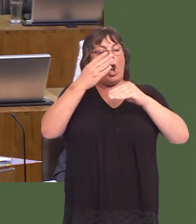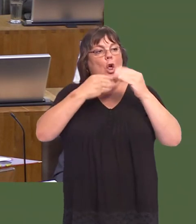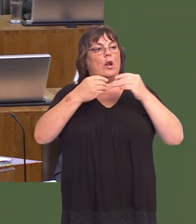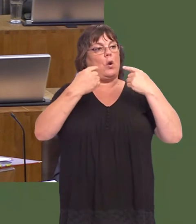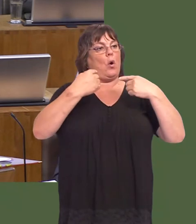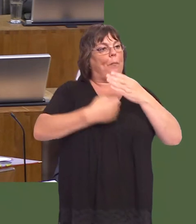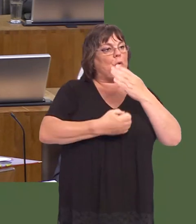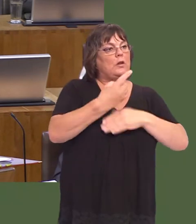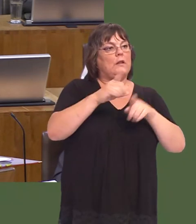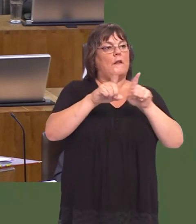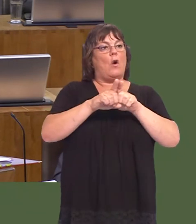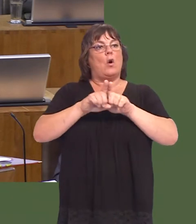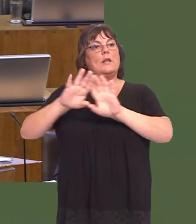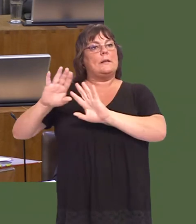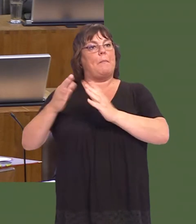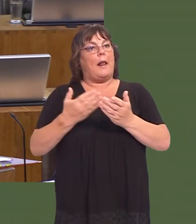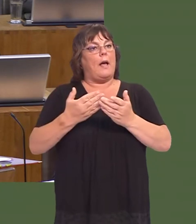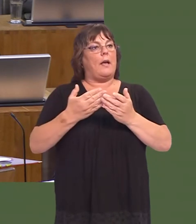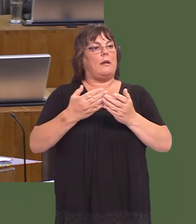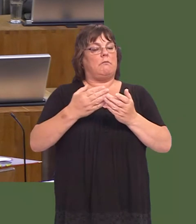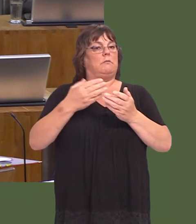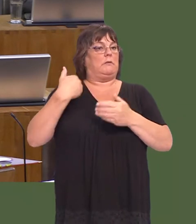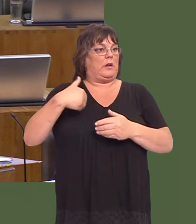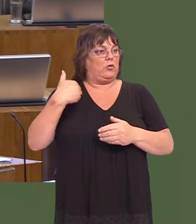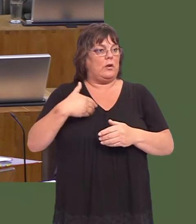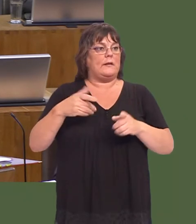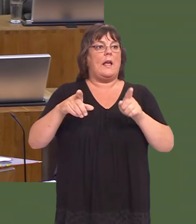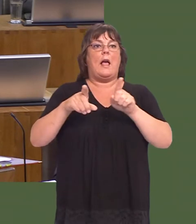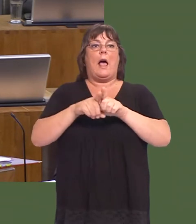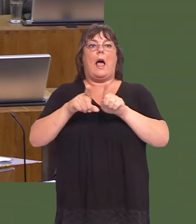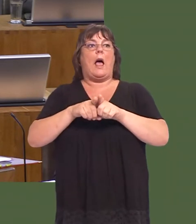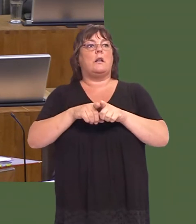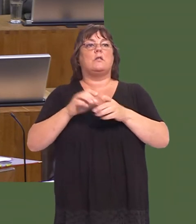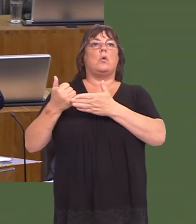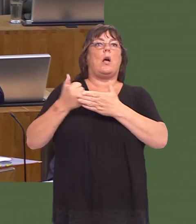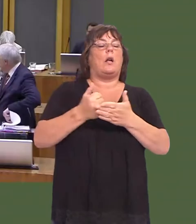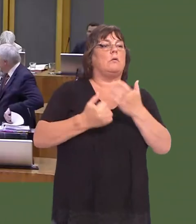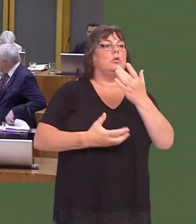teachers, and the development of a programme to support and build capacity in the system via school cluster arrangements.